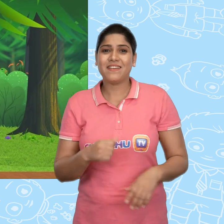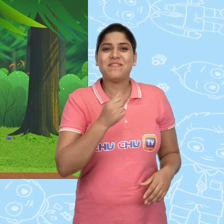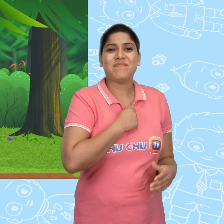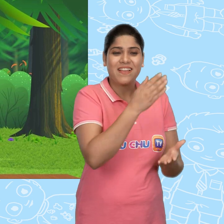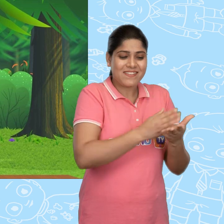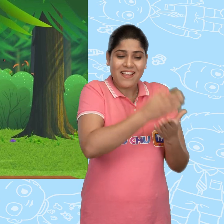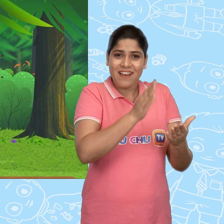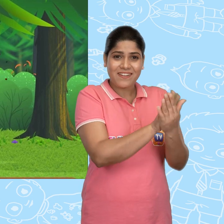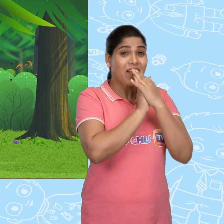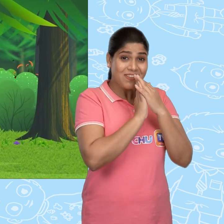I've got a sandwich.